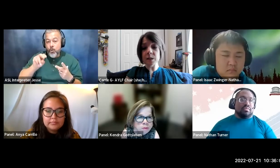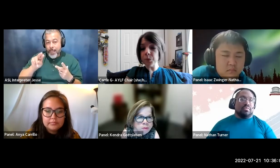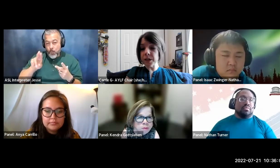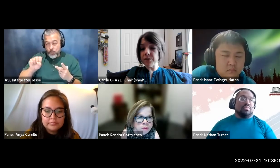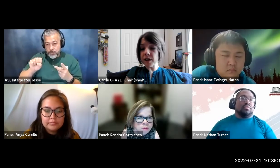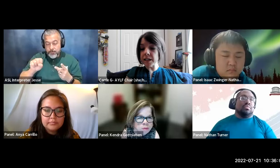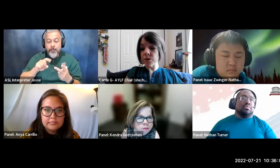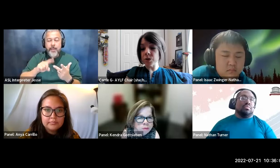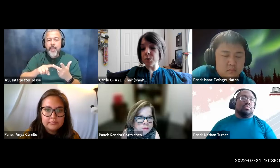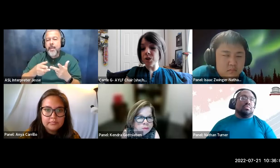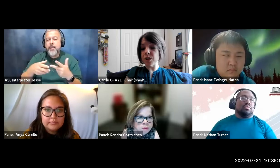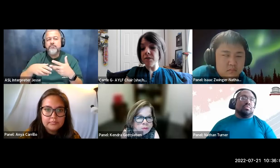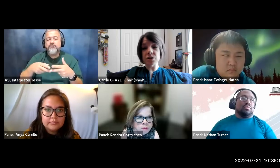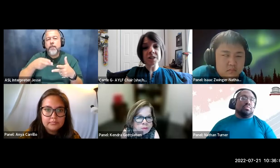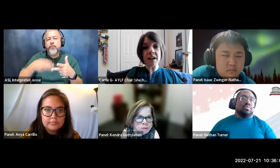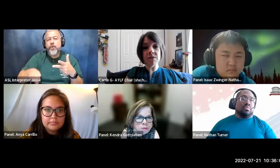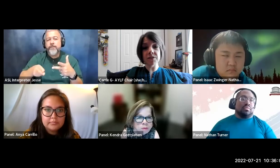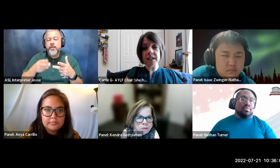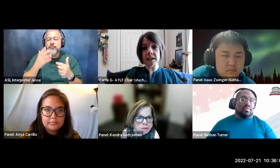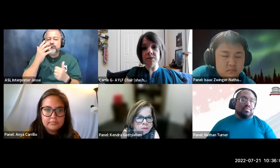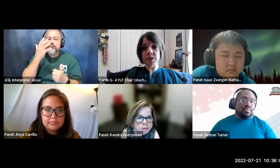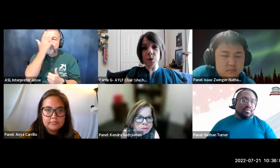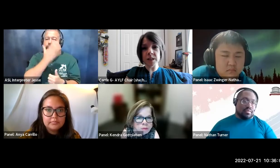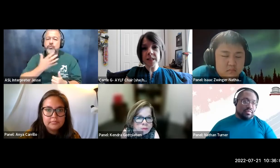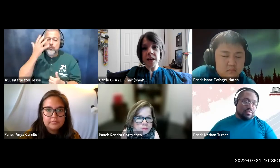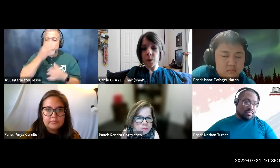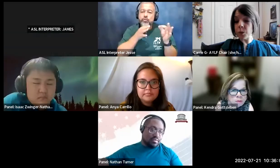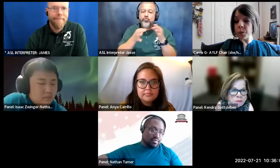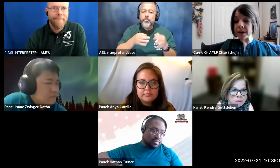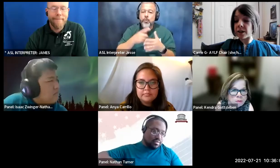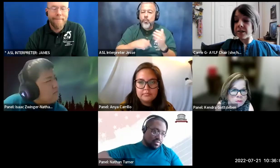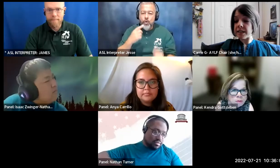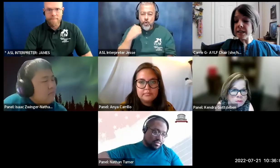a brief audio description of yourself and kind of you know what's what your background is as